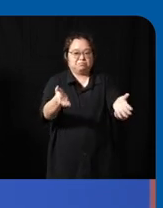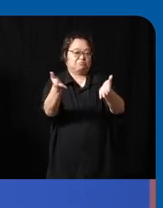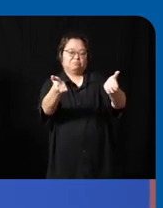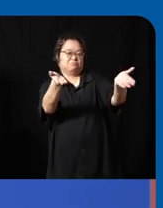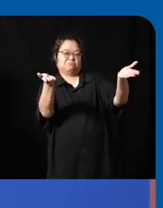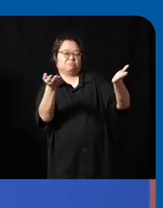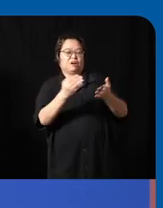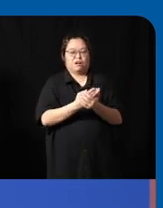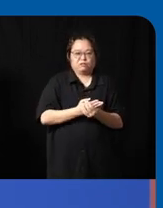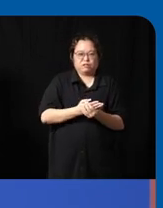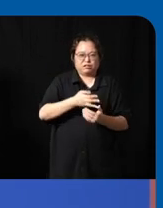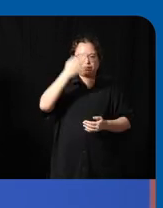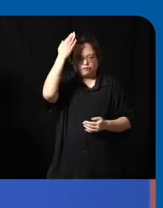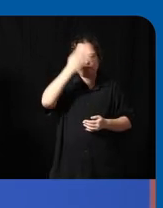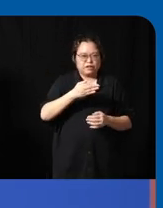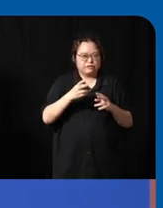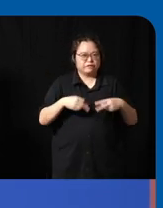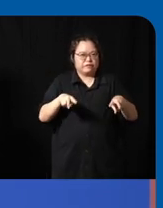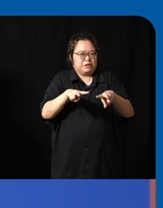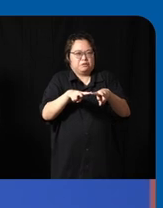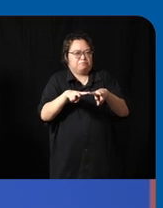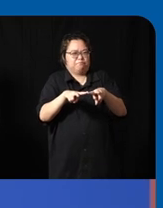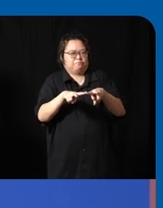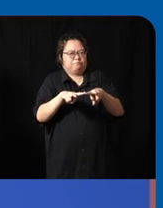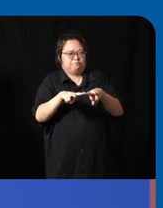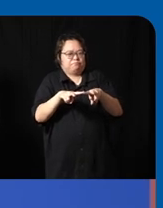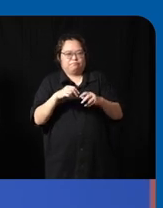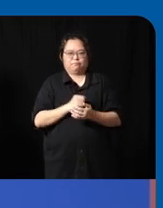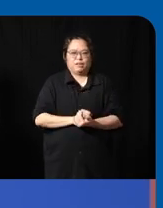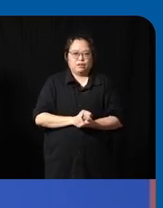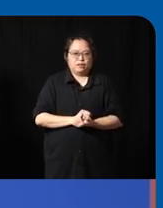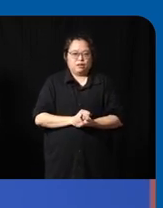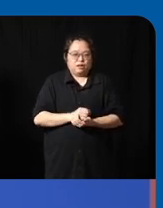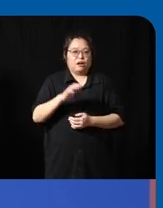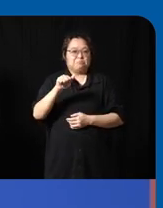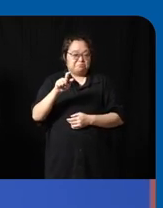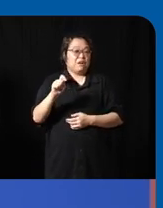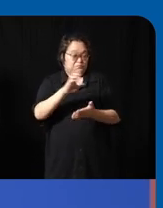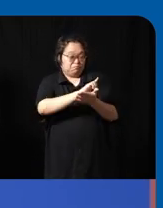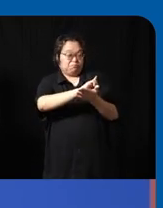face value right certainly there's a a face value that whatever at is being designed it